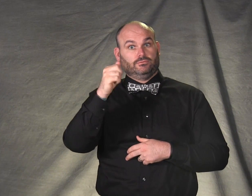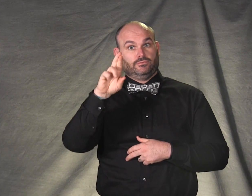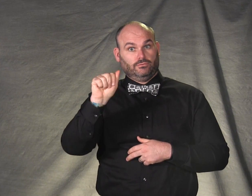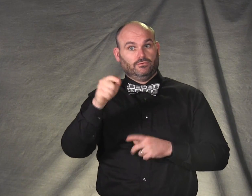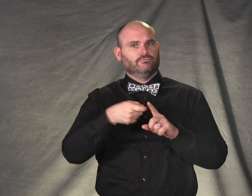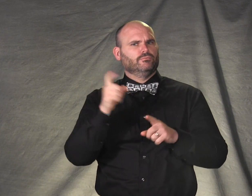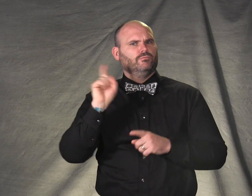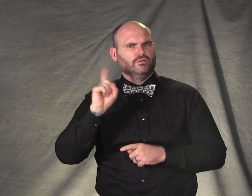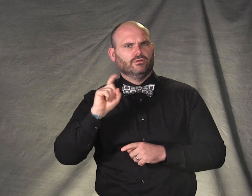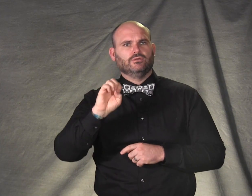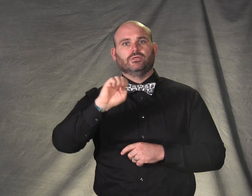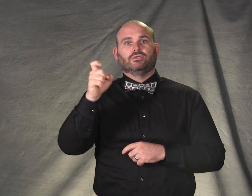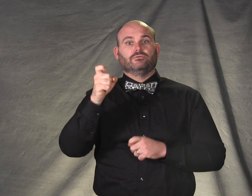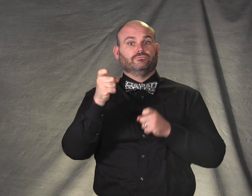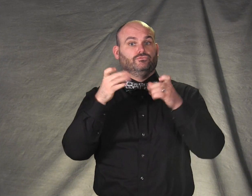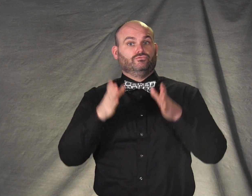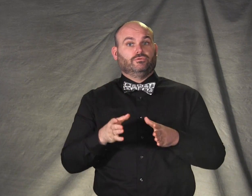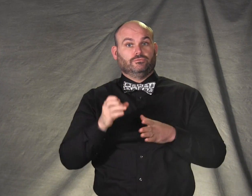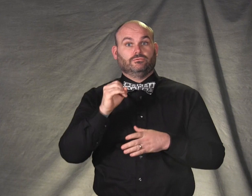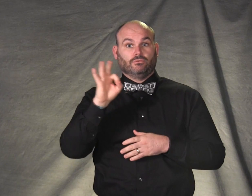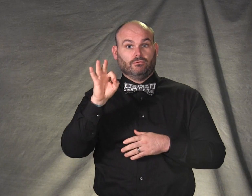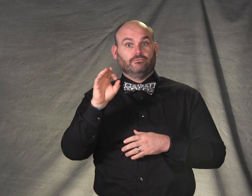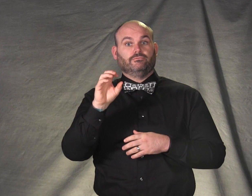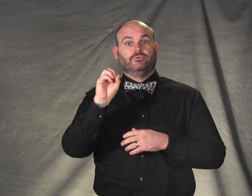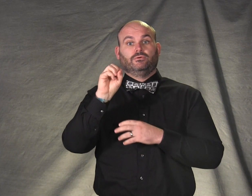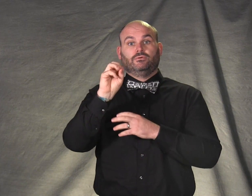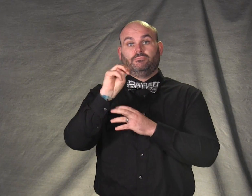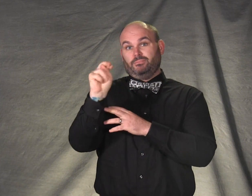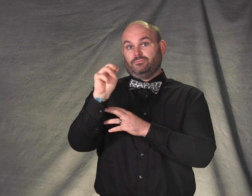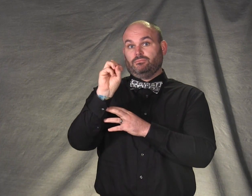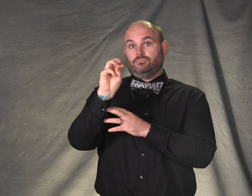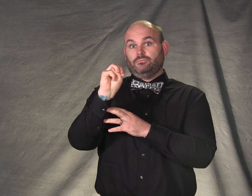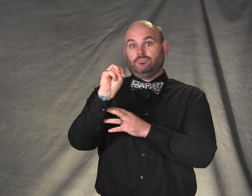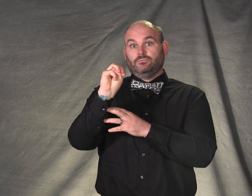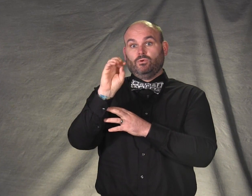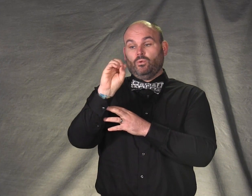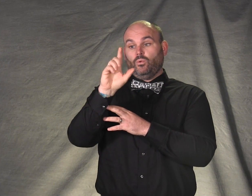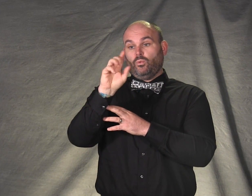Executive Director for the State of Minnesota's